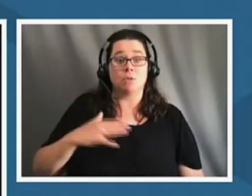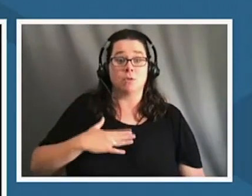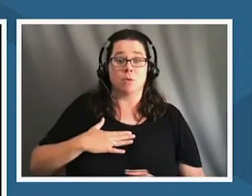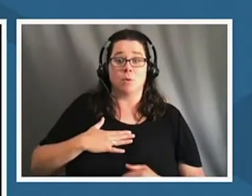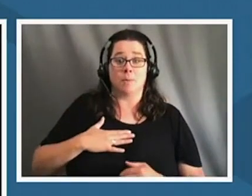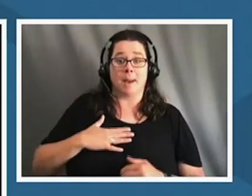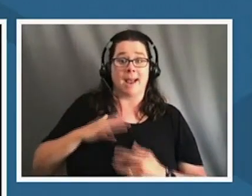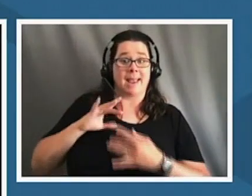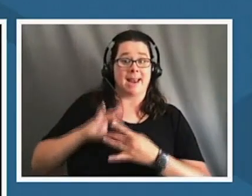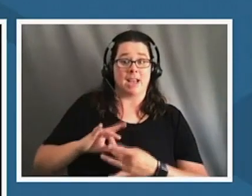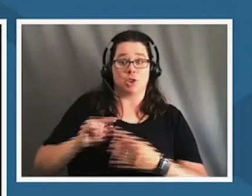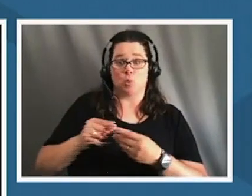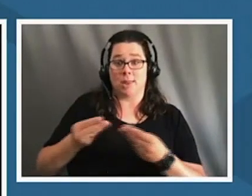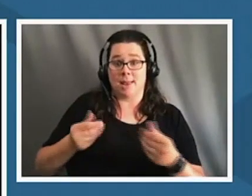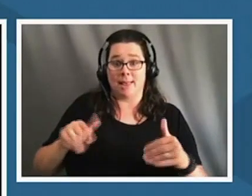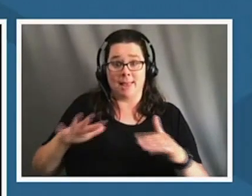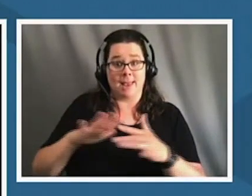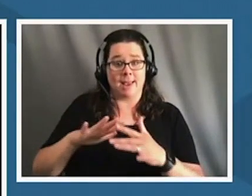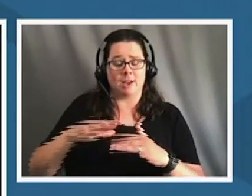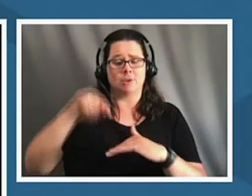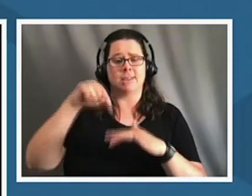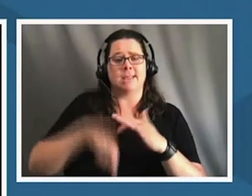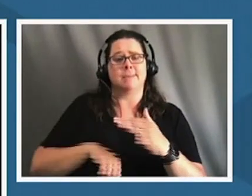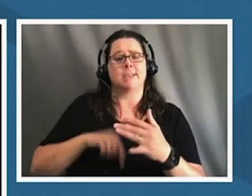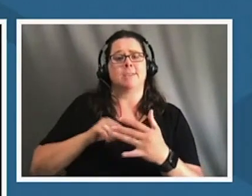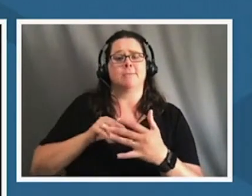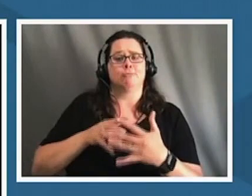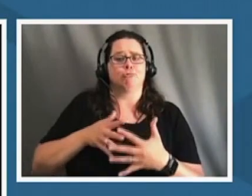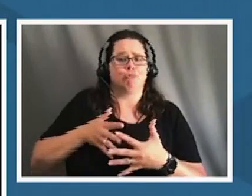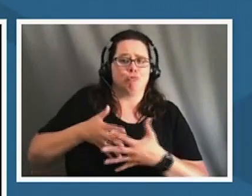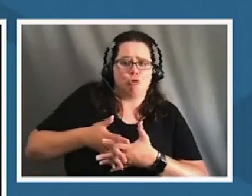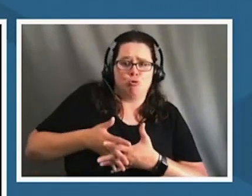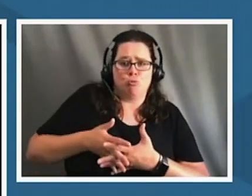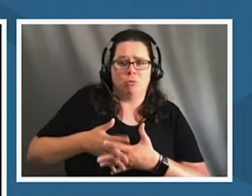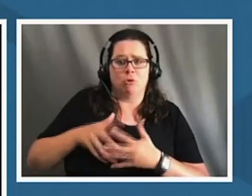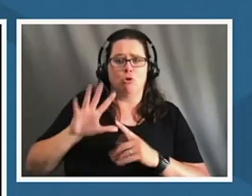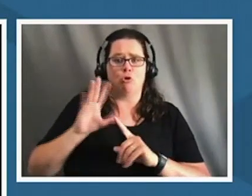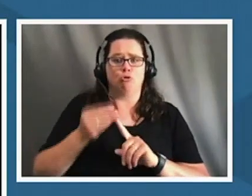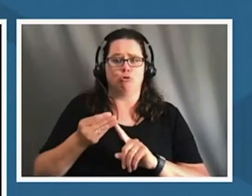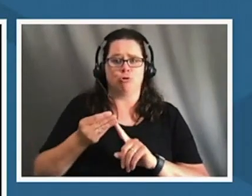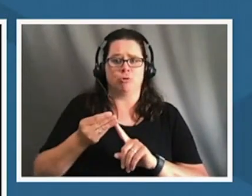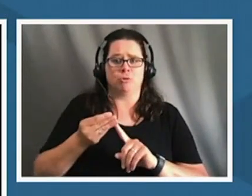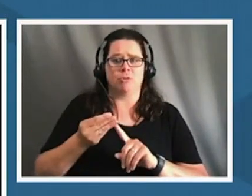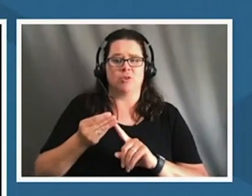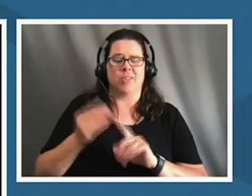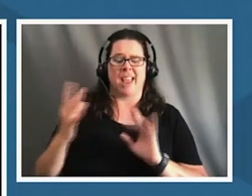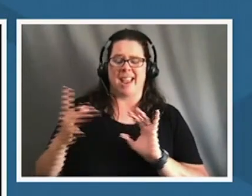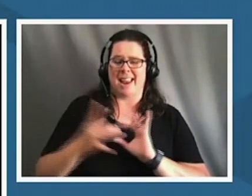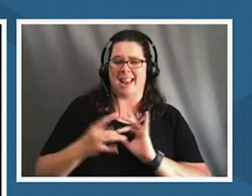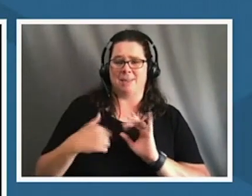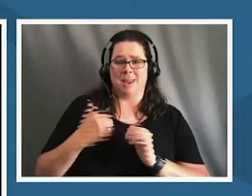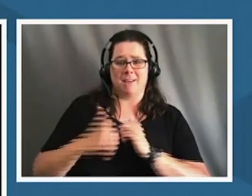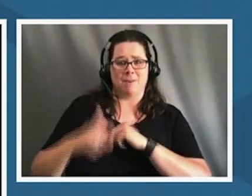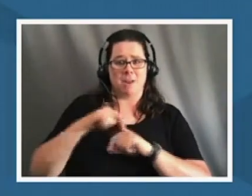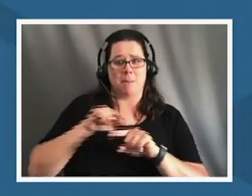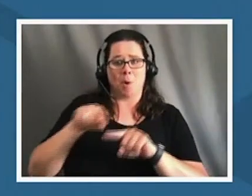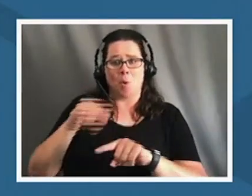deeply rooted in culture and so you know that connects me every time i go home